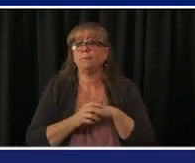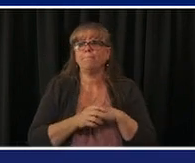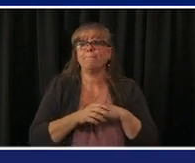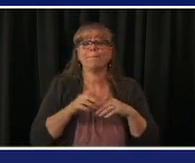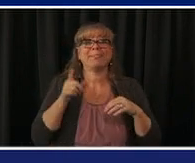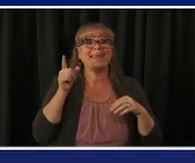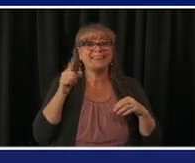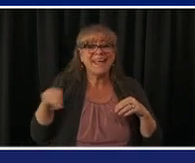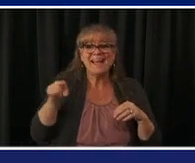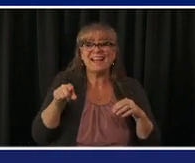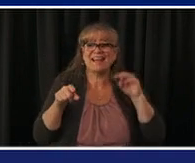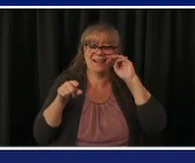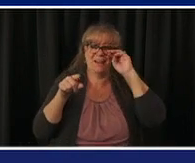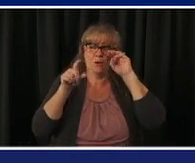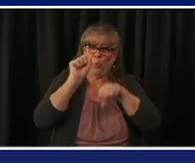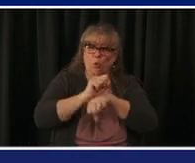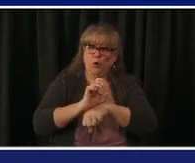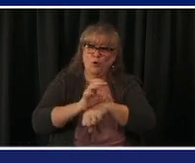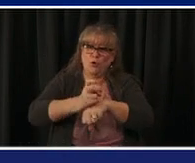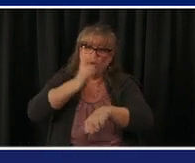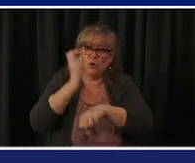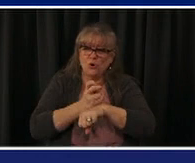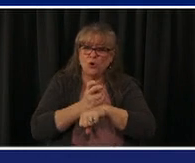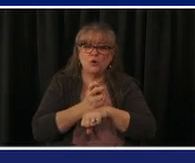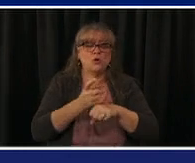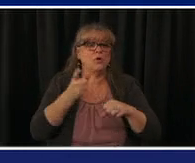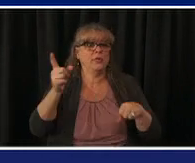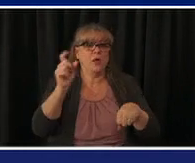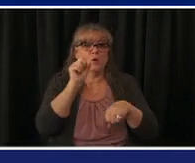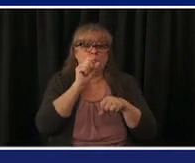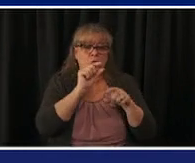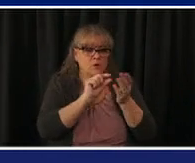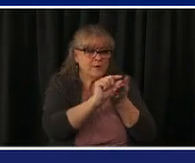uh and now on top of that once we've maxed out pharmacies maxed out hospitals maxed out community